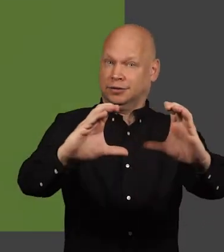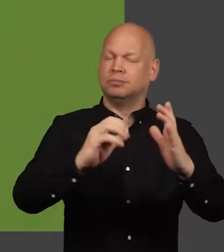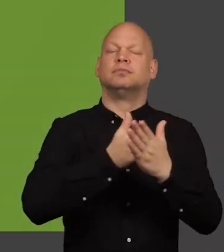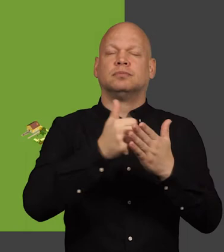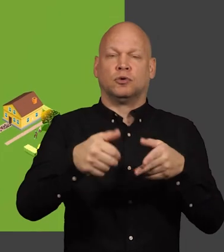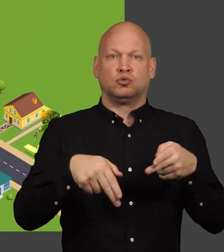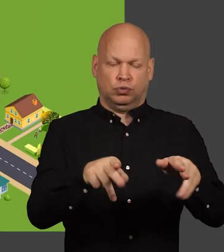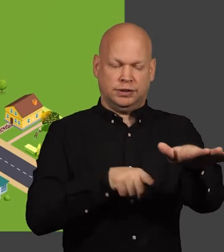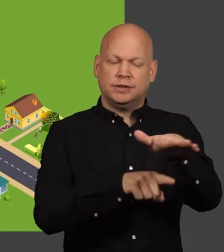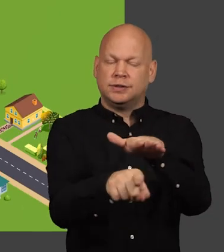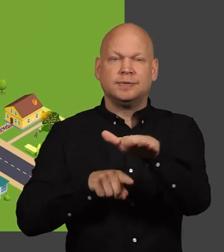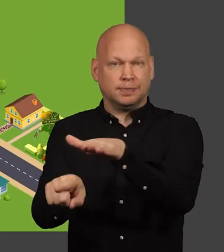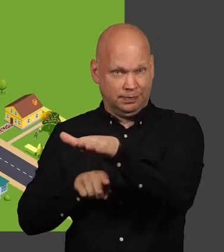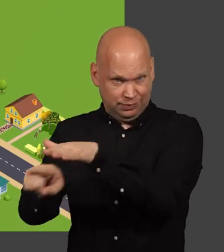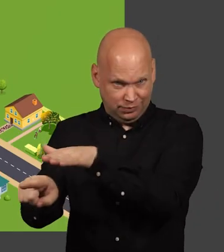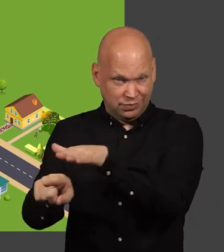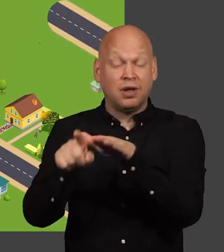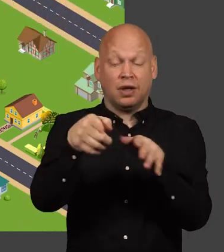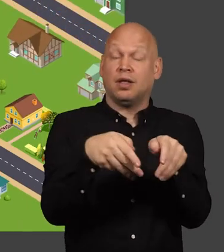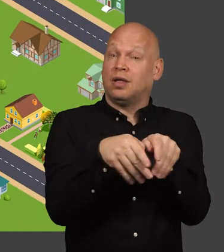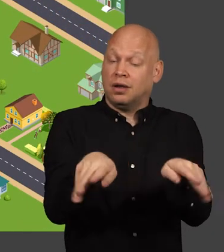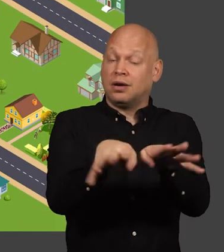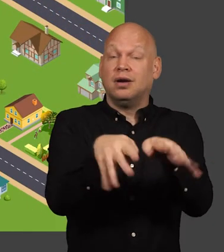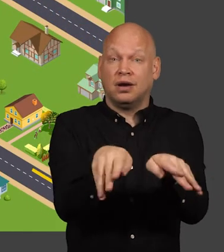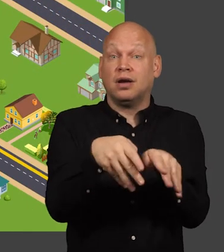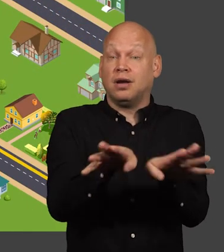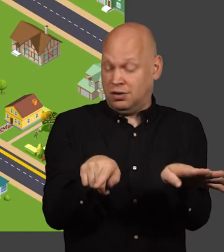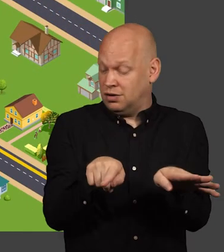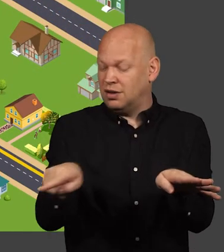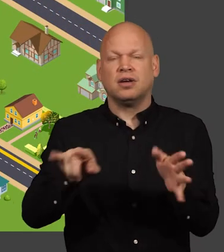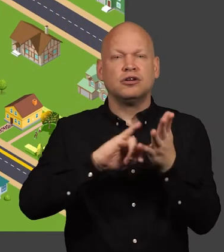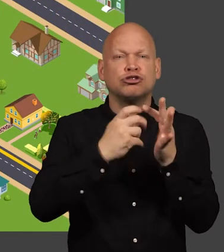your street has a main gas pipe running along it branching off from this typically at right angles